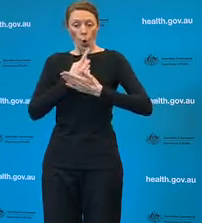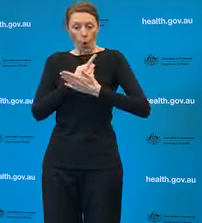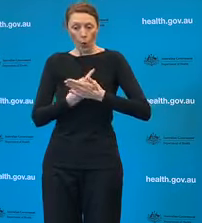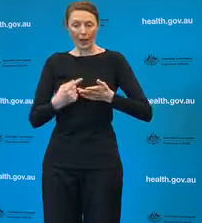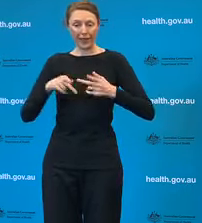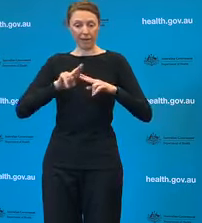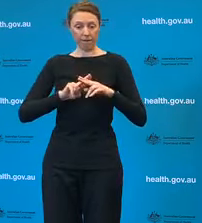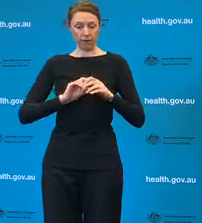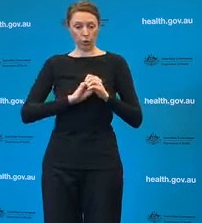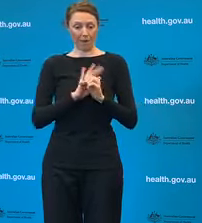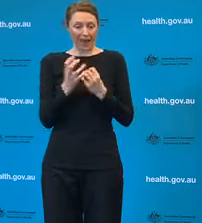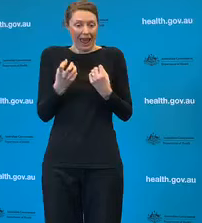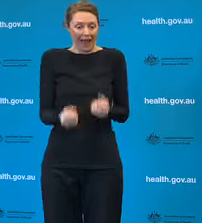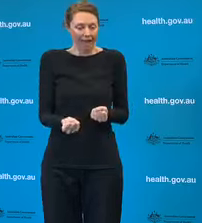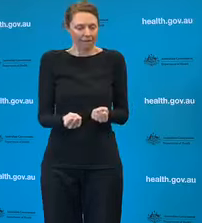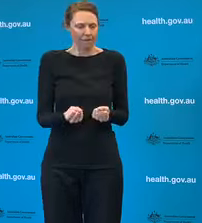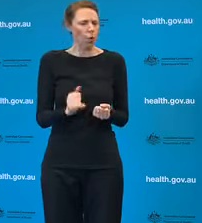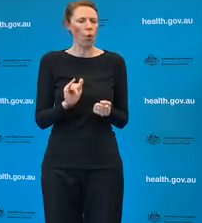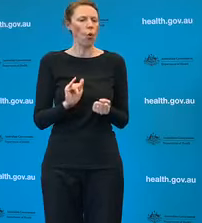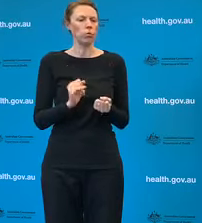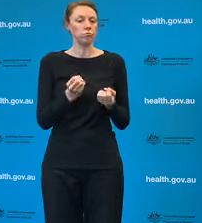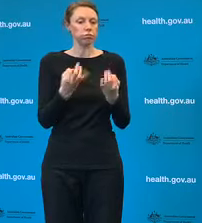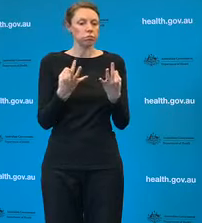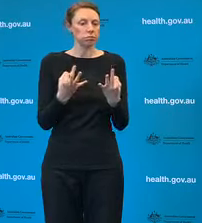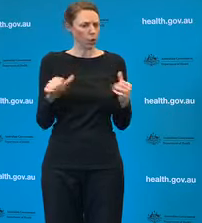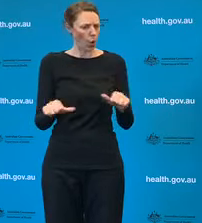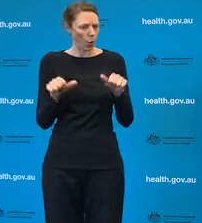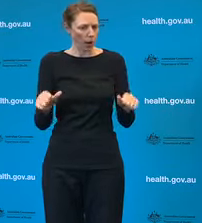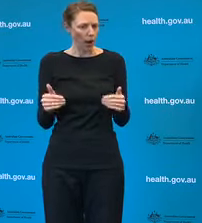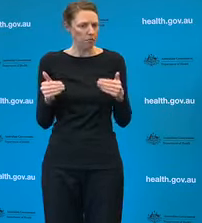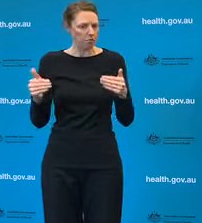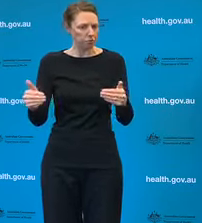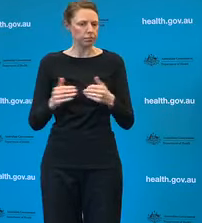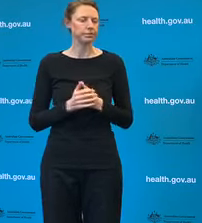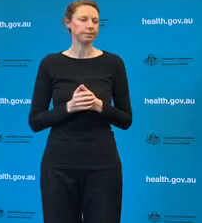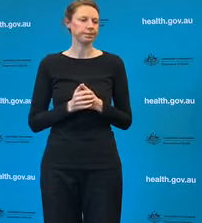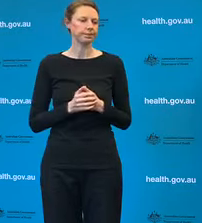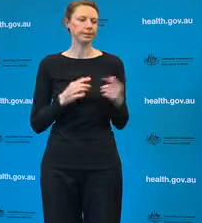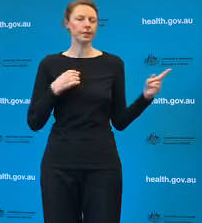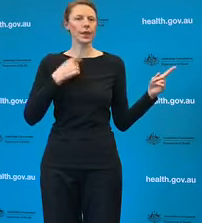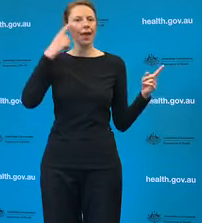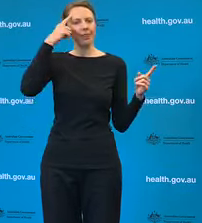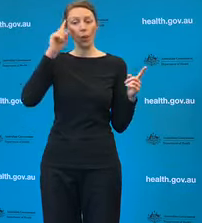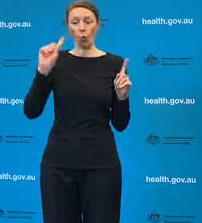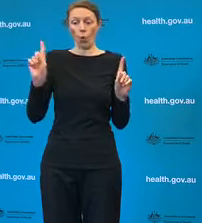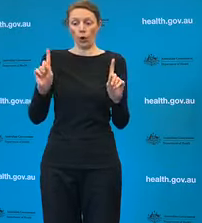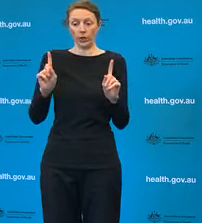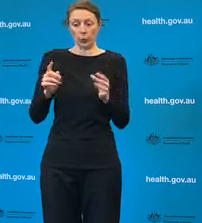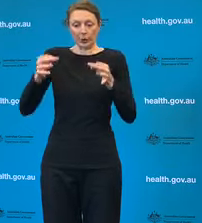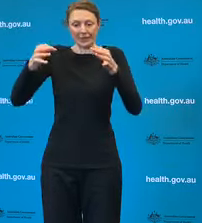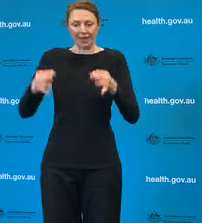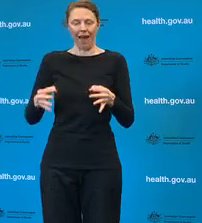that any measure that's introduced by any Government in Australia needs to be proportionate to the risk to their population and